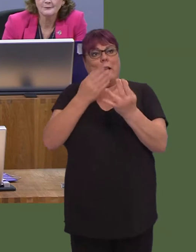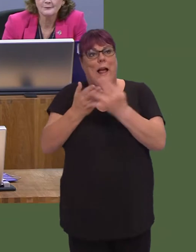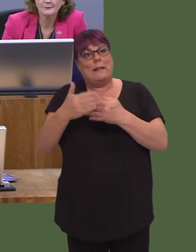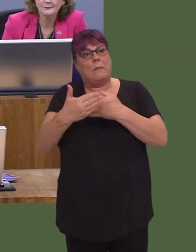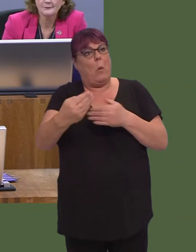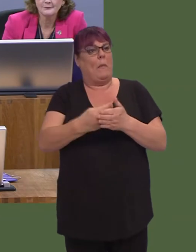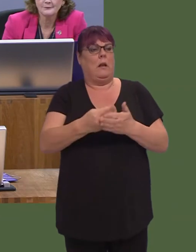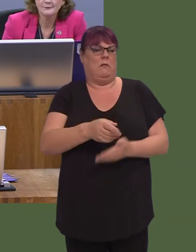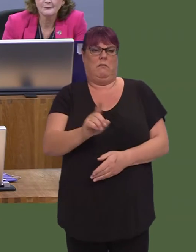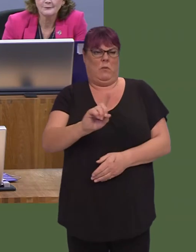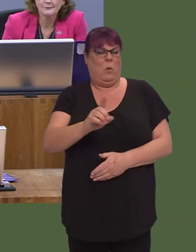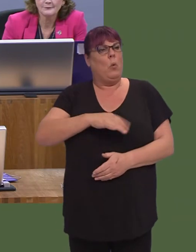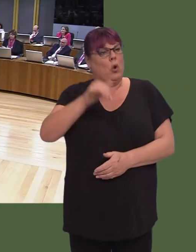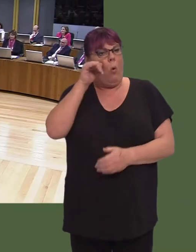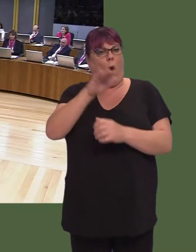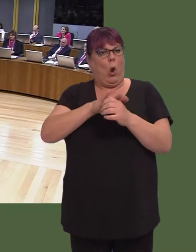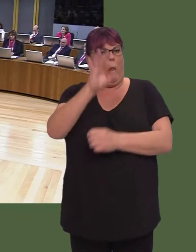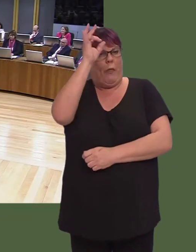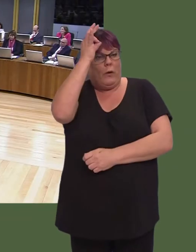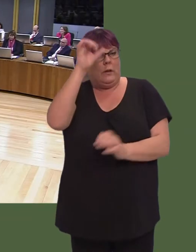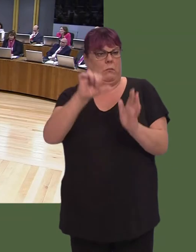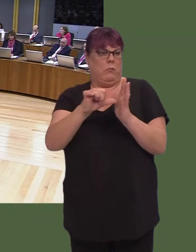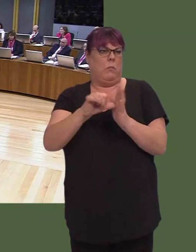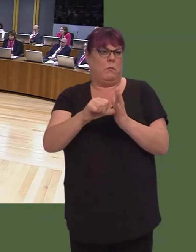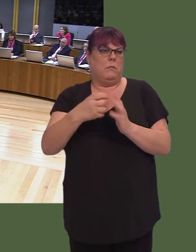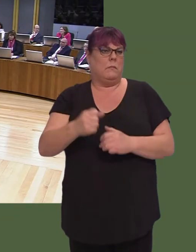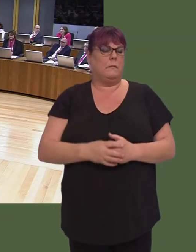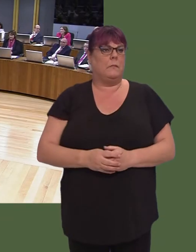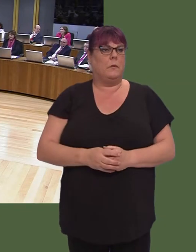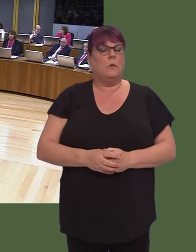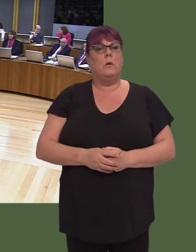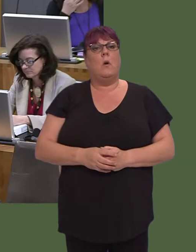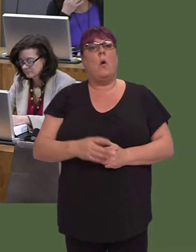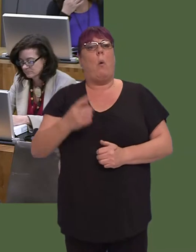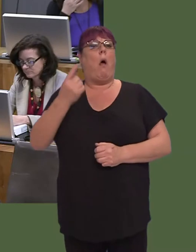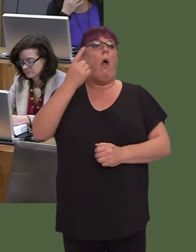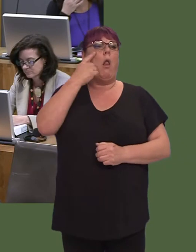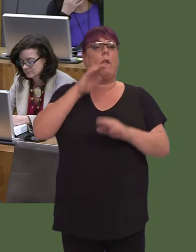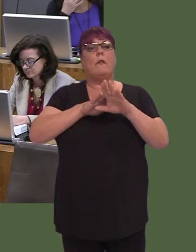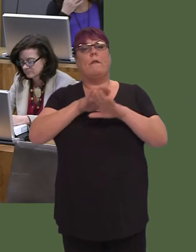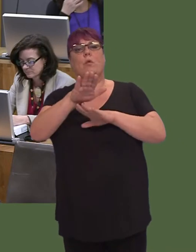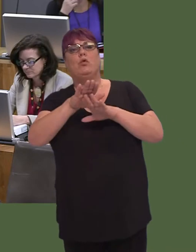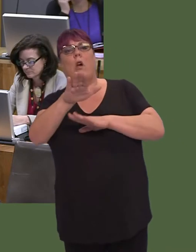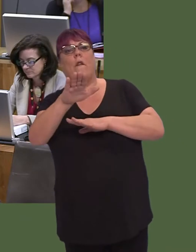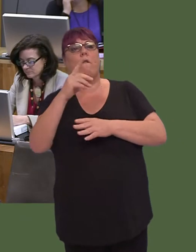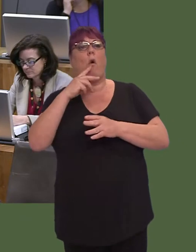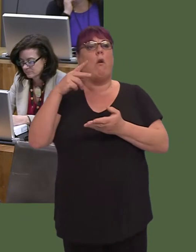We know how difficult it is on local authorities. We know that it is tight. We look forward to the ending of austerity and look forward to the Chancellor providing